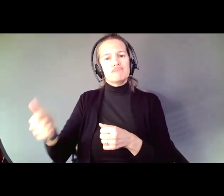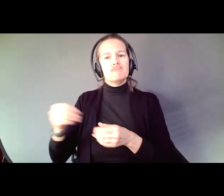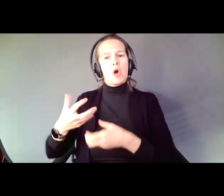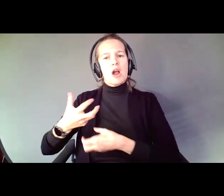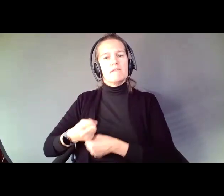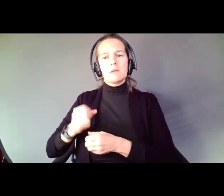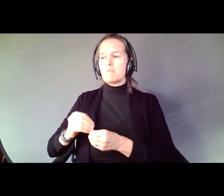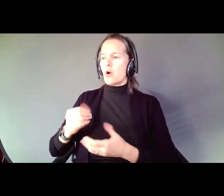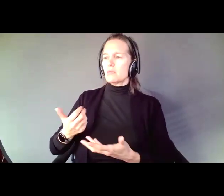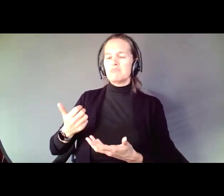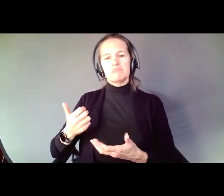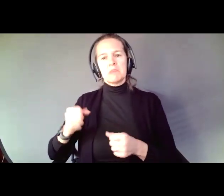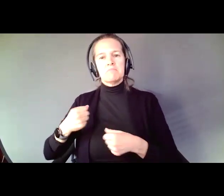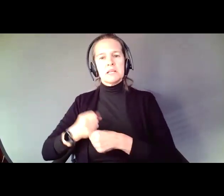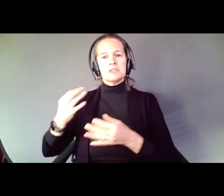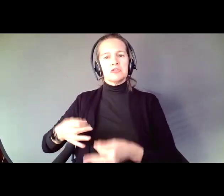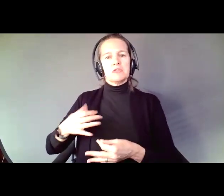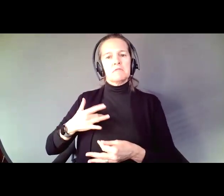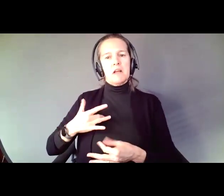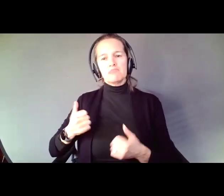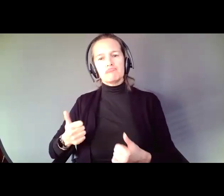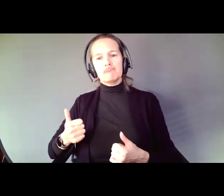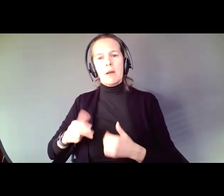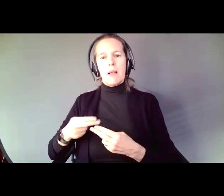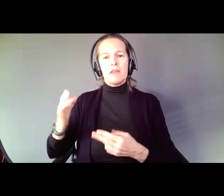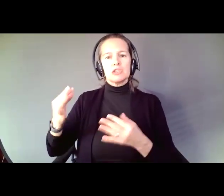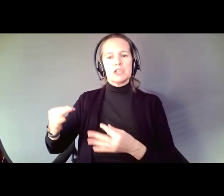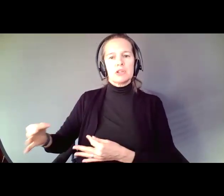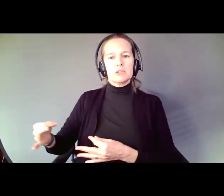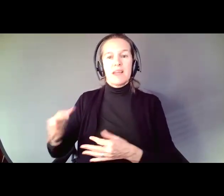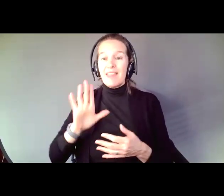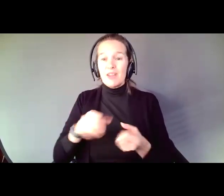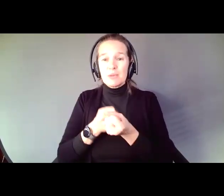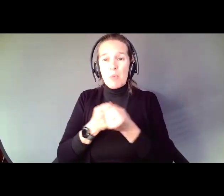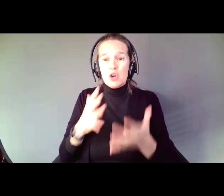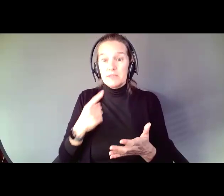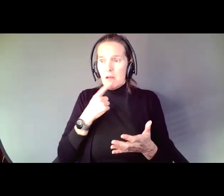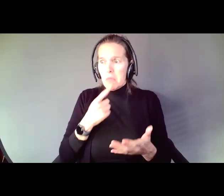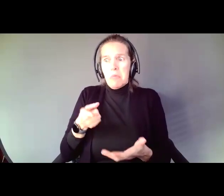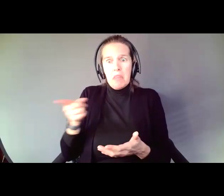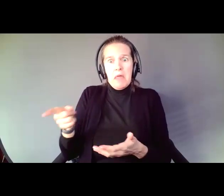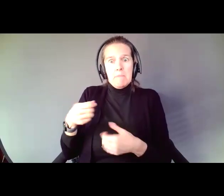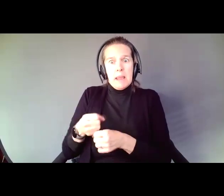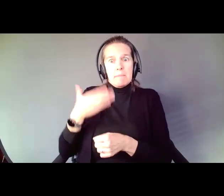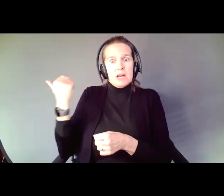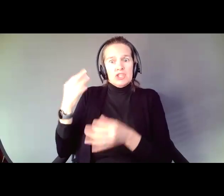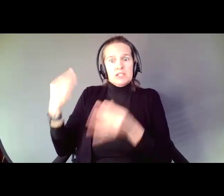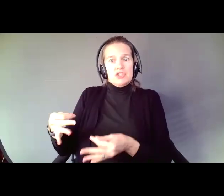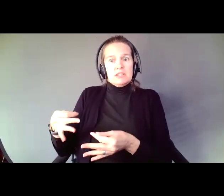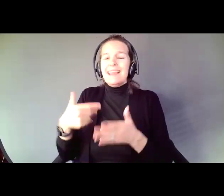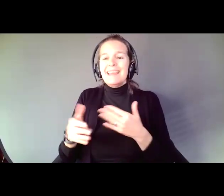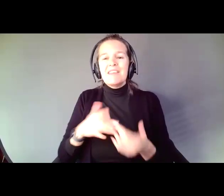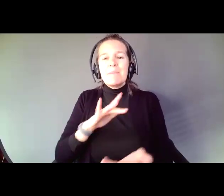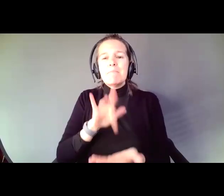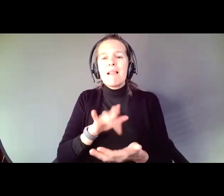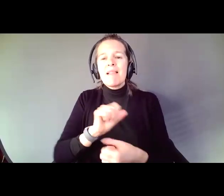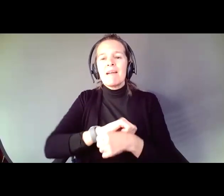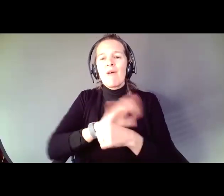felt better about how they made decisions. Their supporters said they made objectively better decisions. Even in the middle of the pandemic,